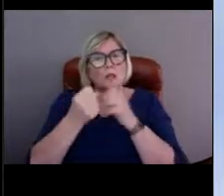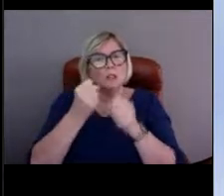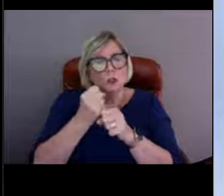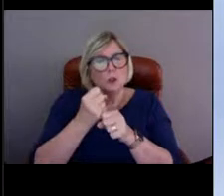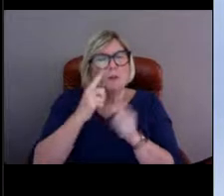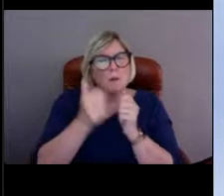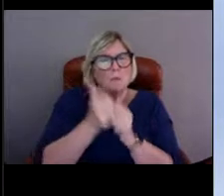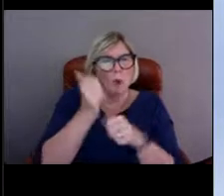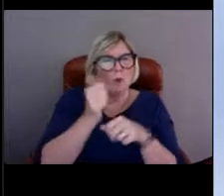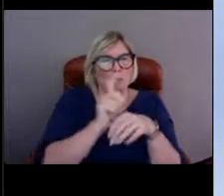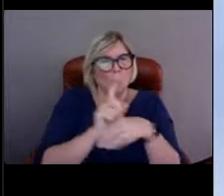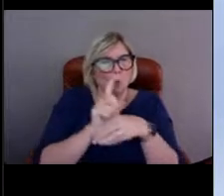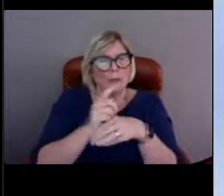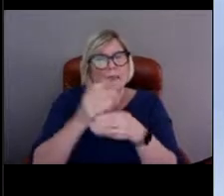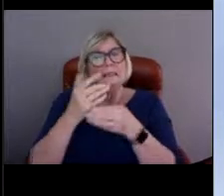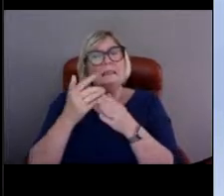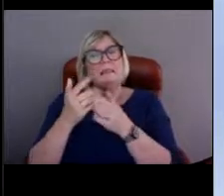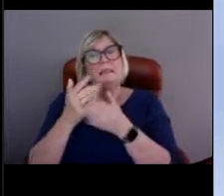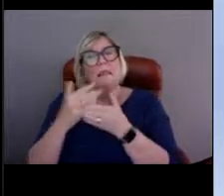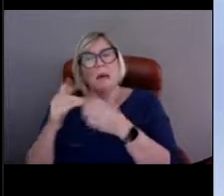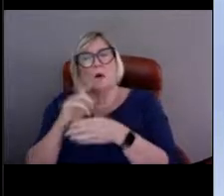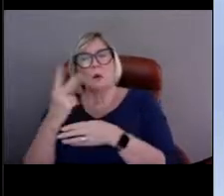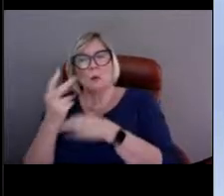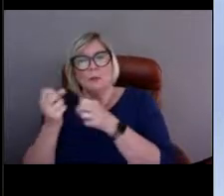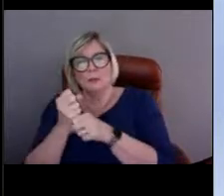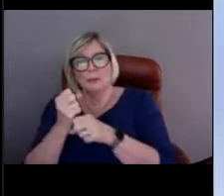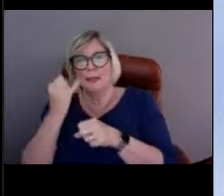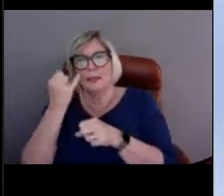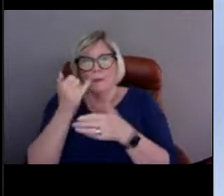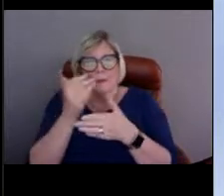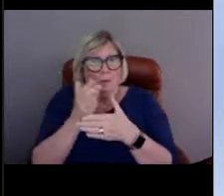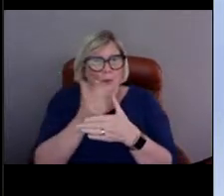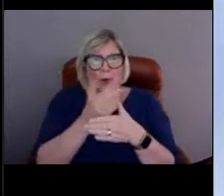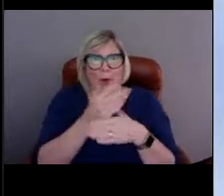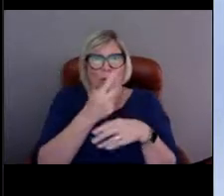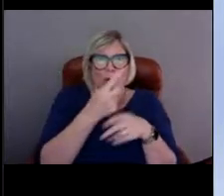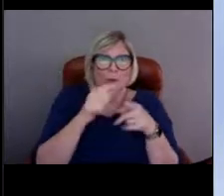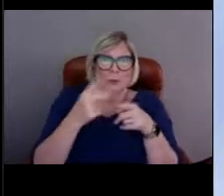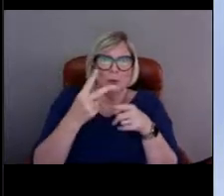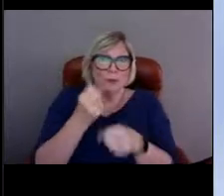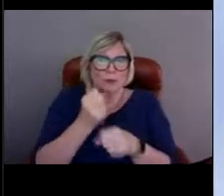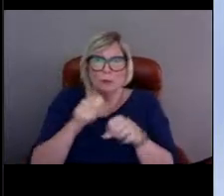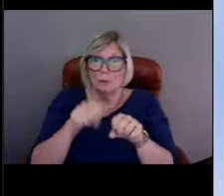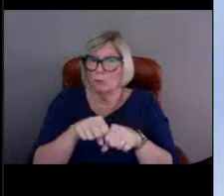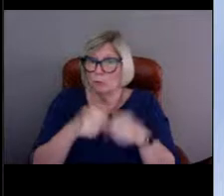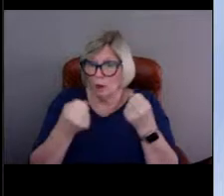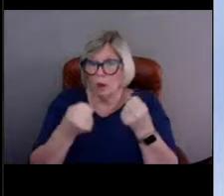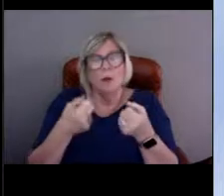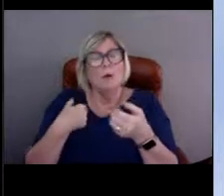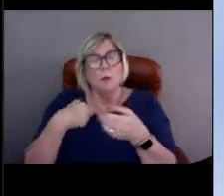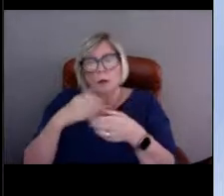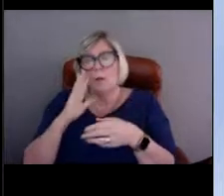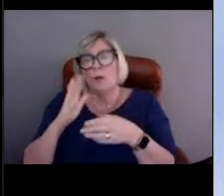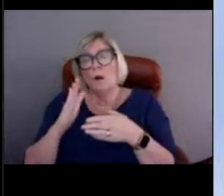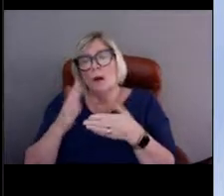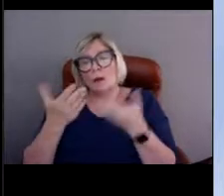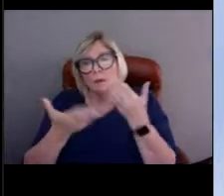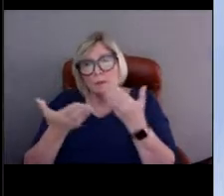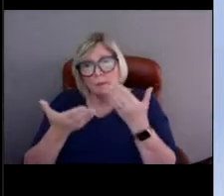And if something breaks in between that one or two years, we might make a special trip out to service it. It'll depend on it on what happened,